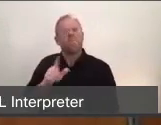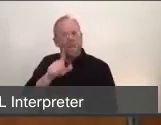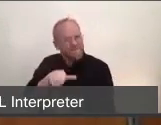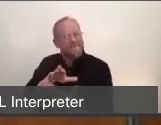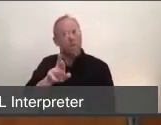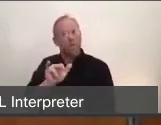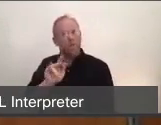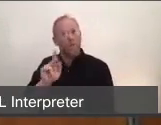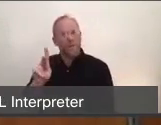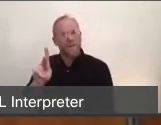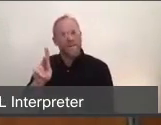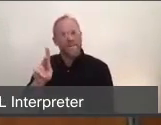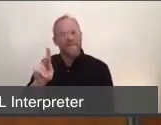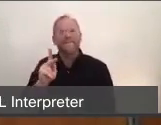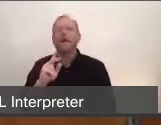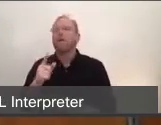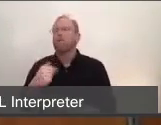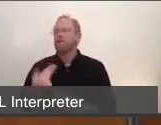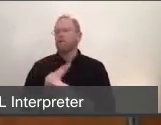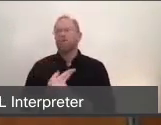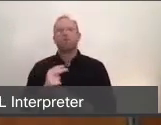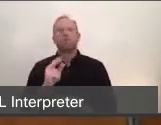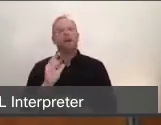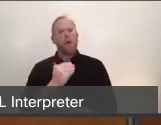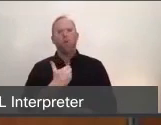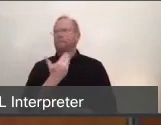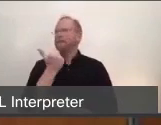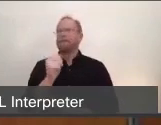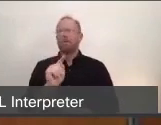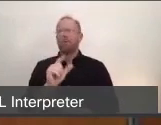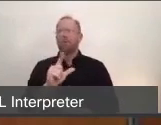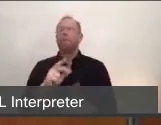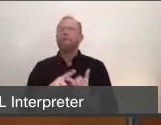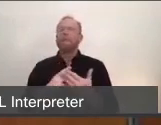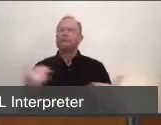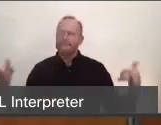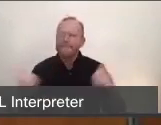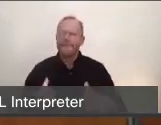that we have that we know works. And that's sheltering in place. It is preventing the spread of the virus